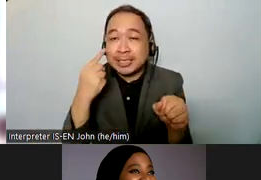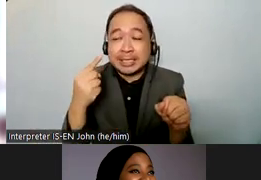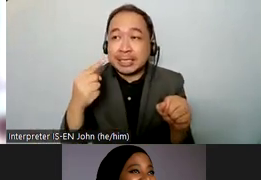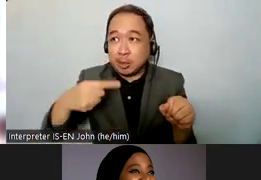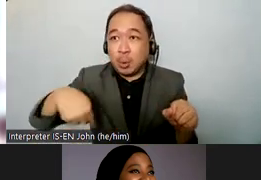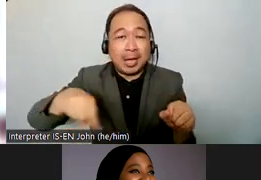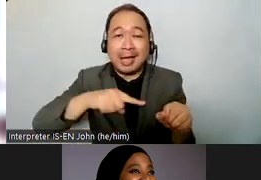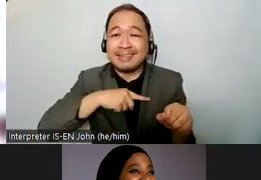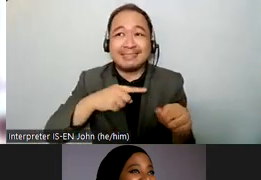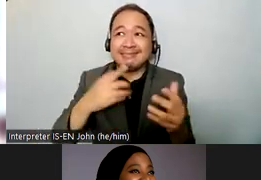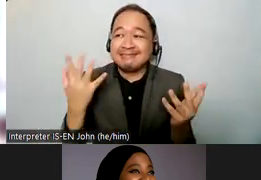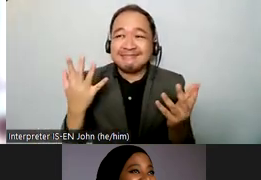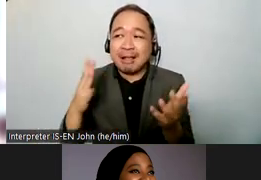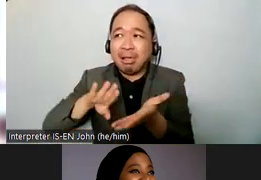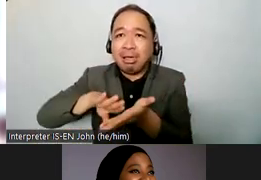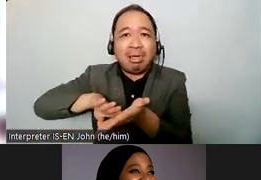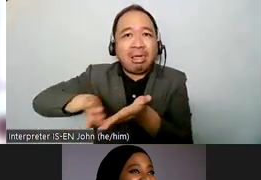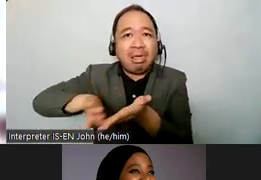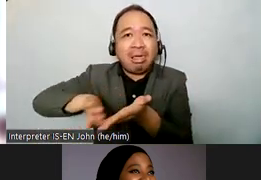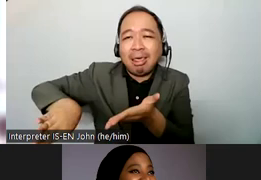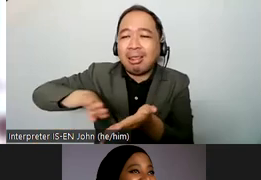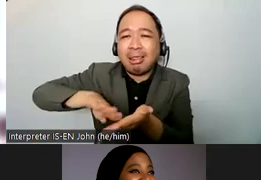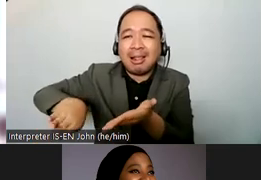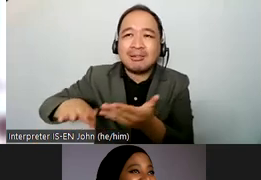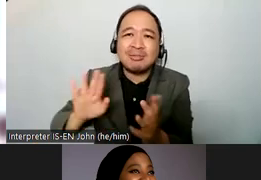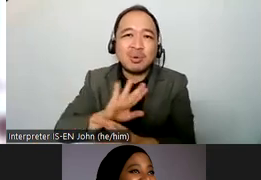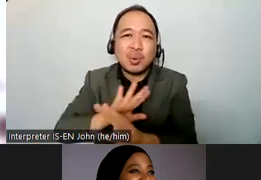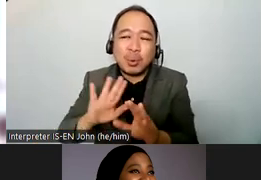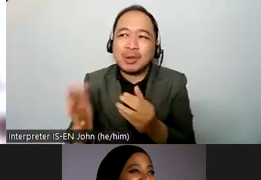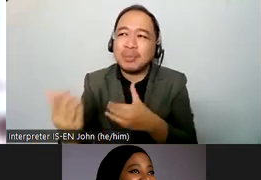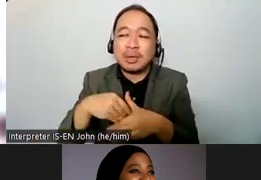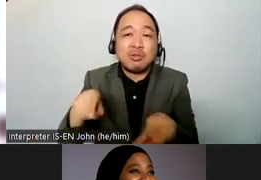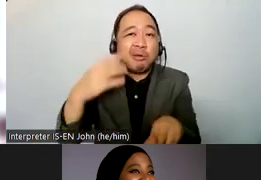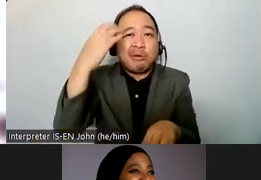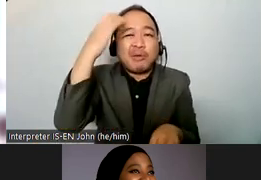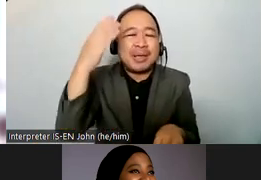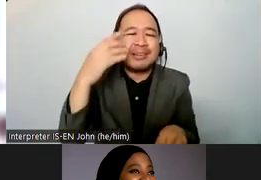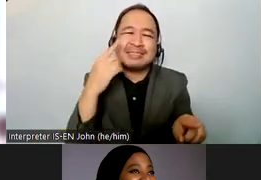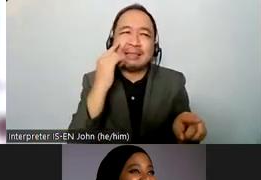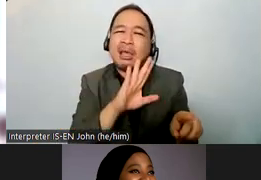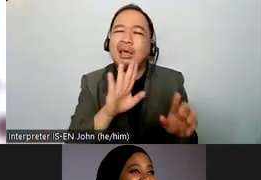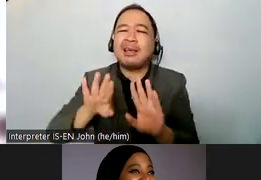get left out that governments find a variety of excuses and part of the reason is the continuing